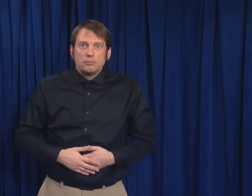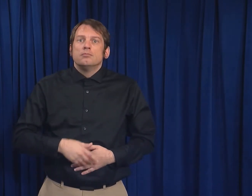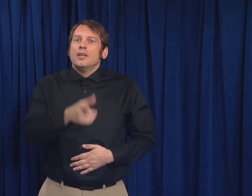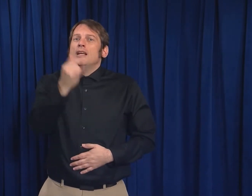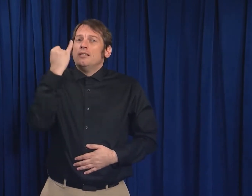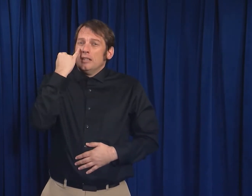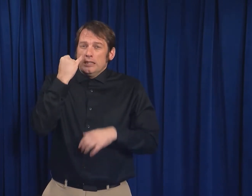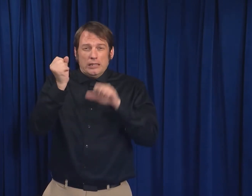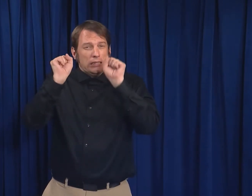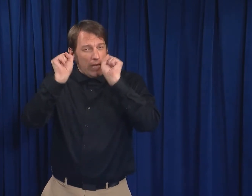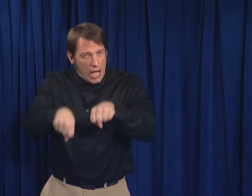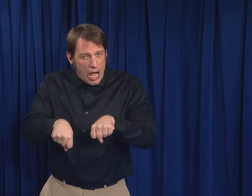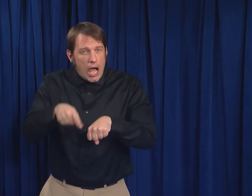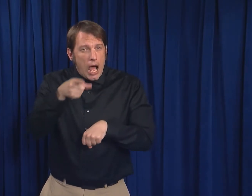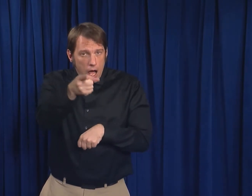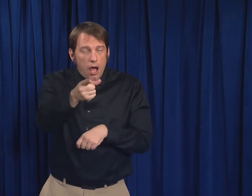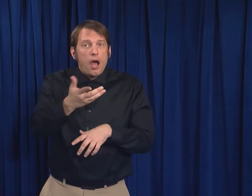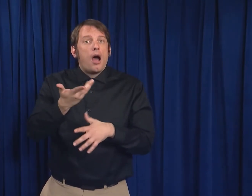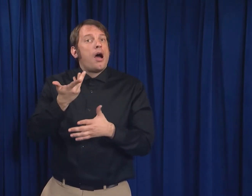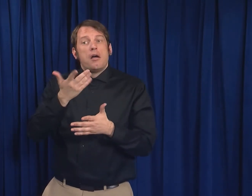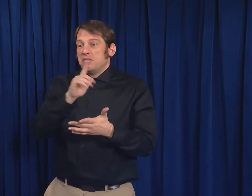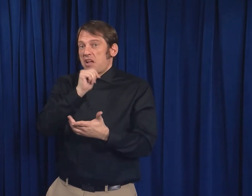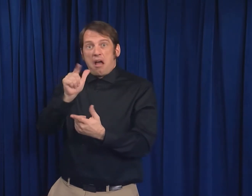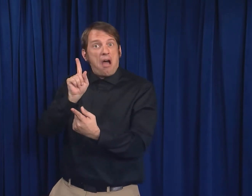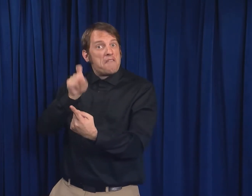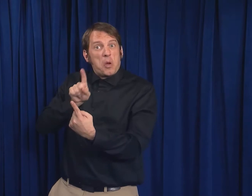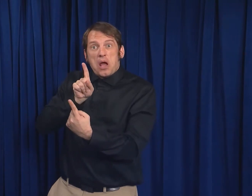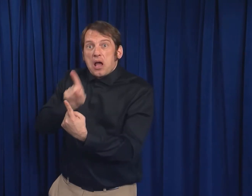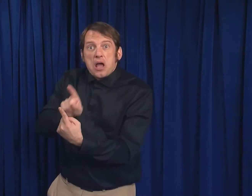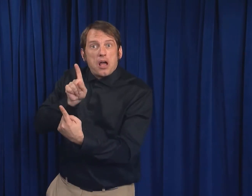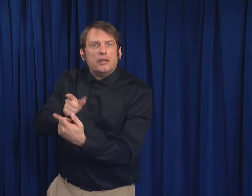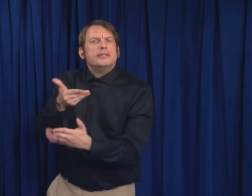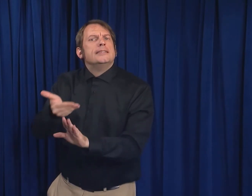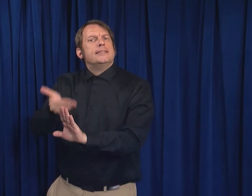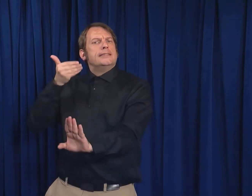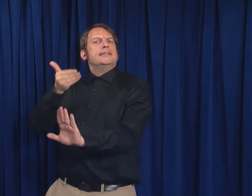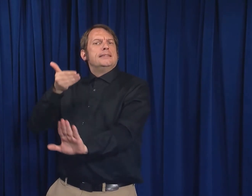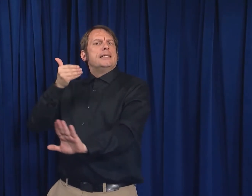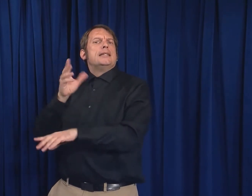As much as possible, when you are not directly caring for your baby,